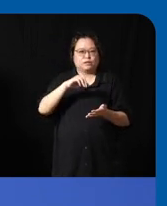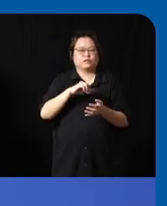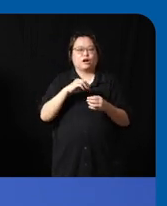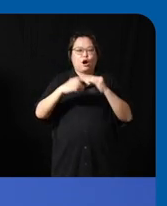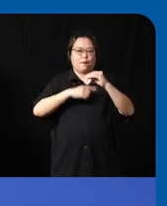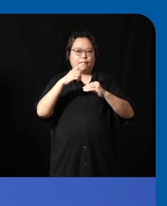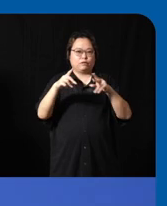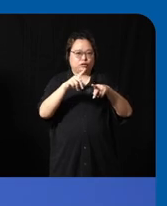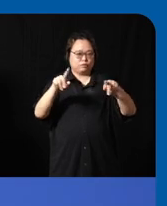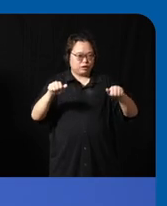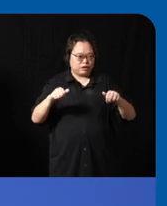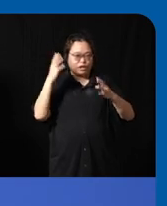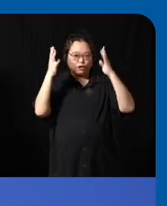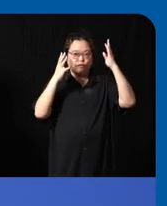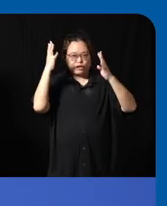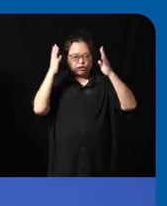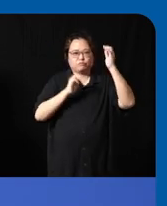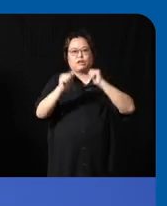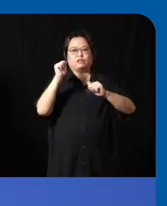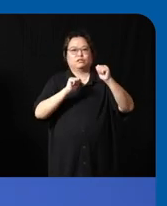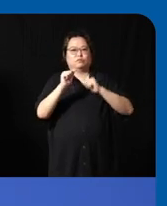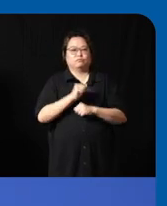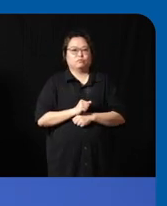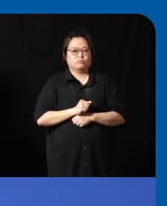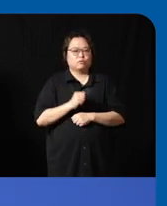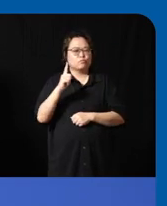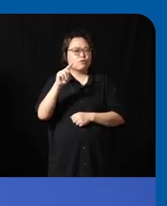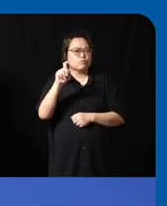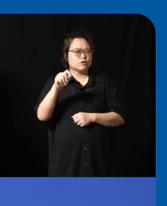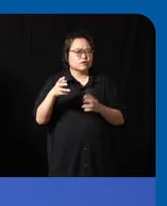innovation in action so I mean that's one one so one of the question that I'm always very keen to